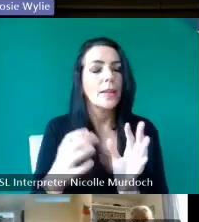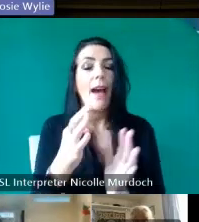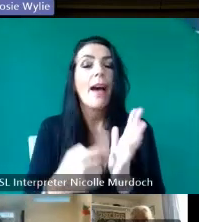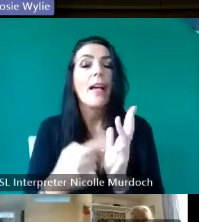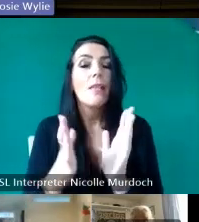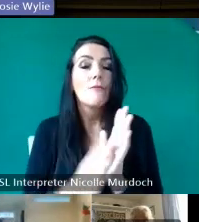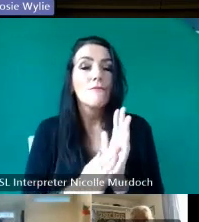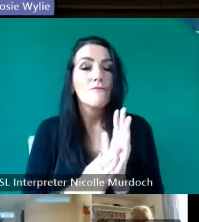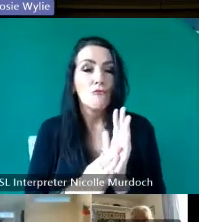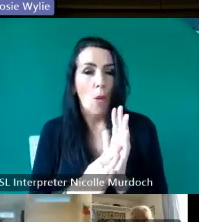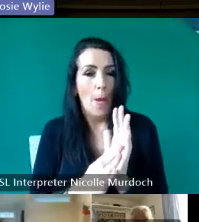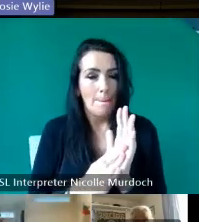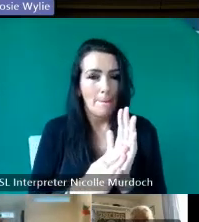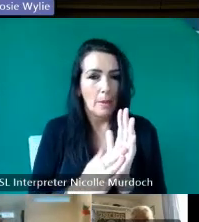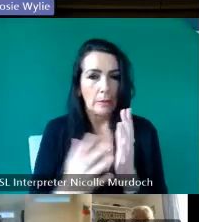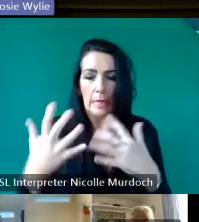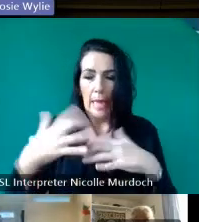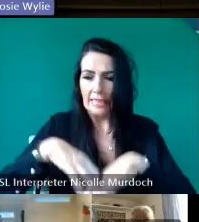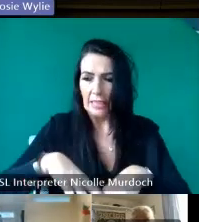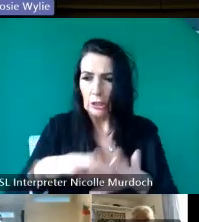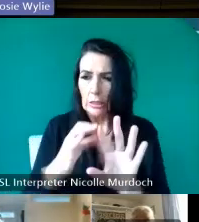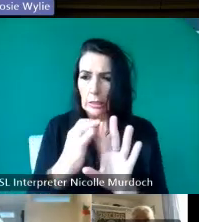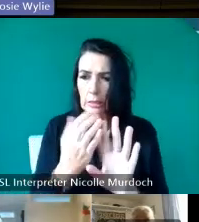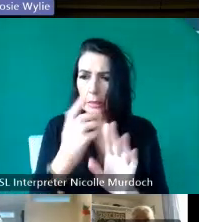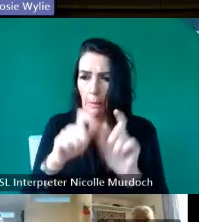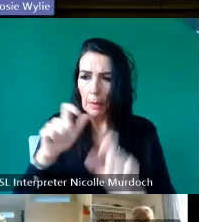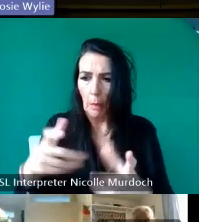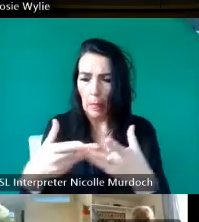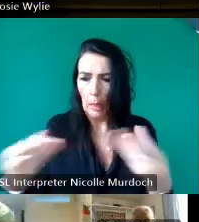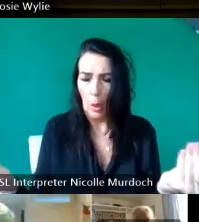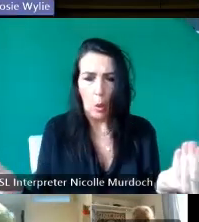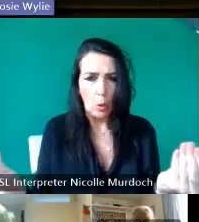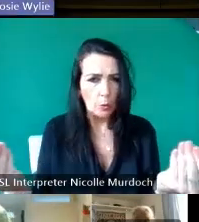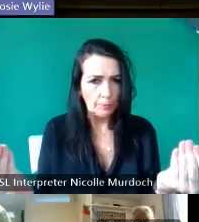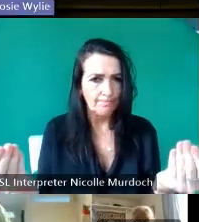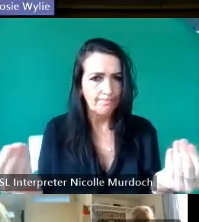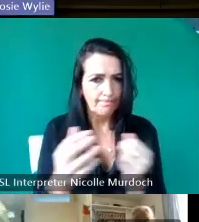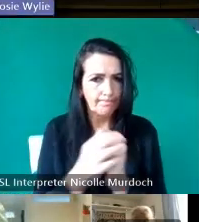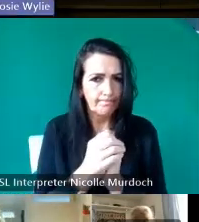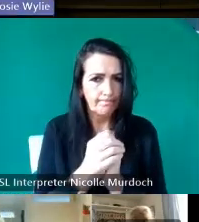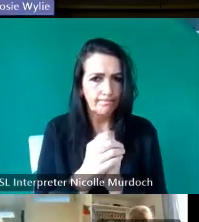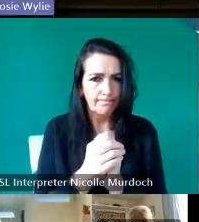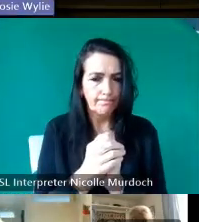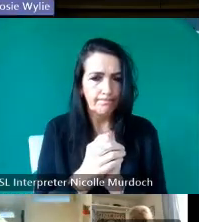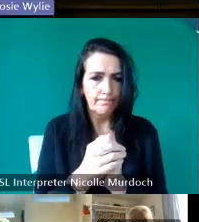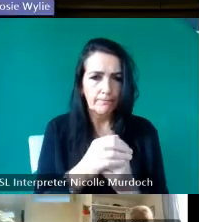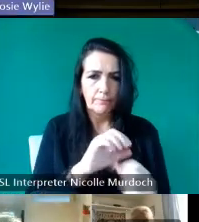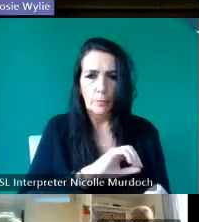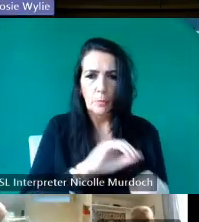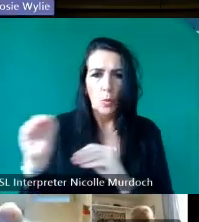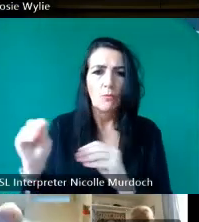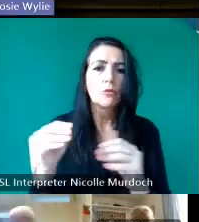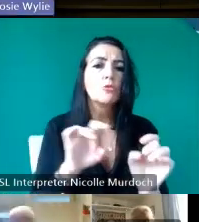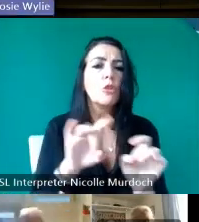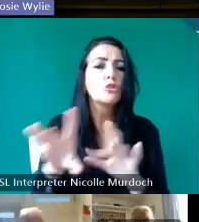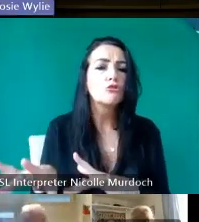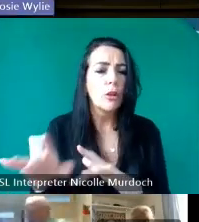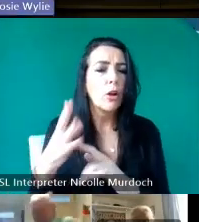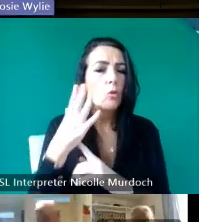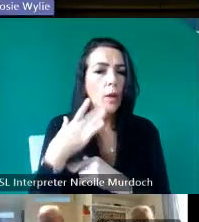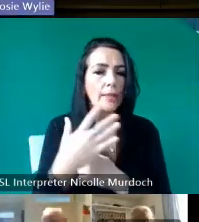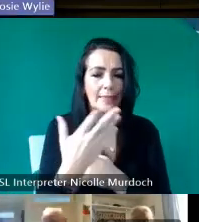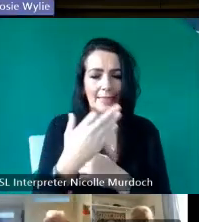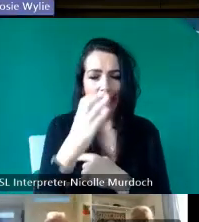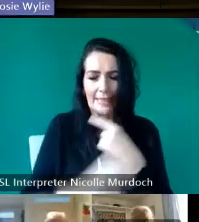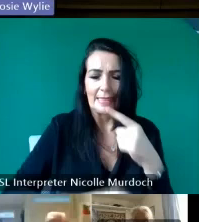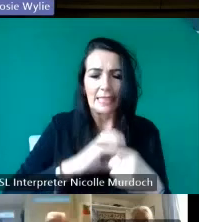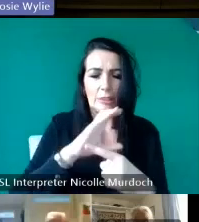population has gone it was moved away shipped away to Australia in the 19th century and it was really